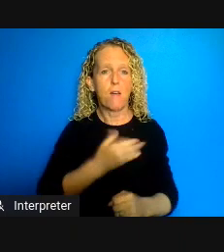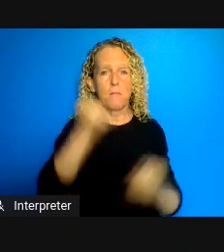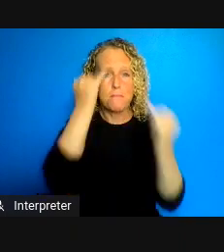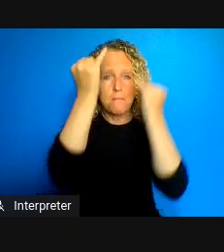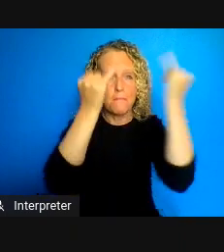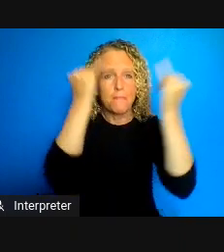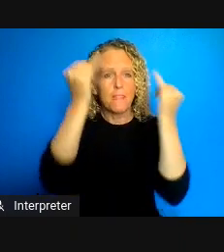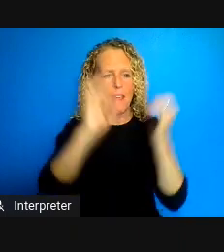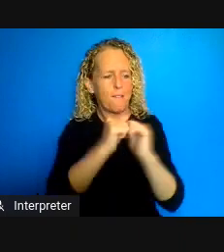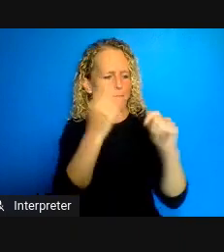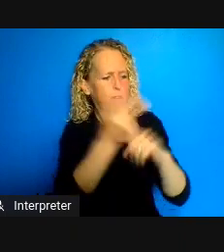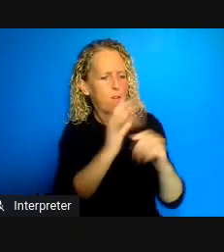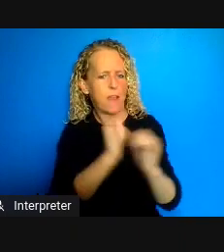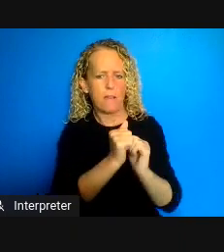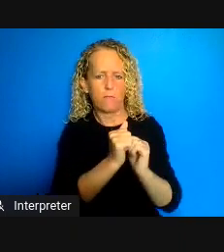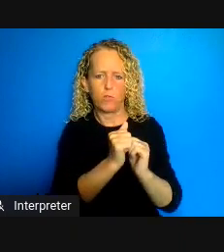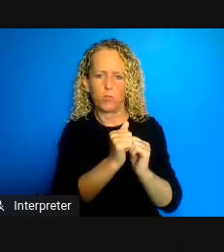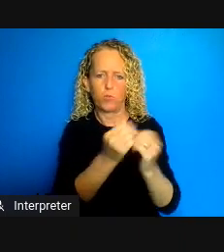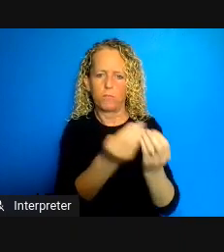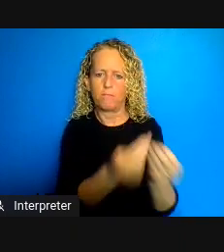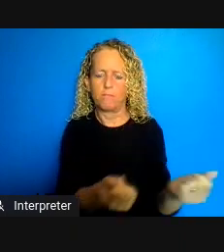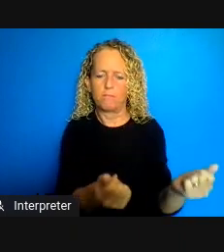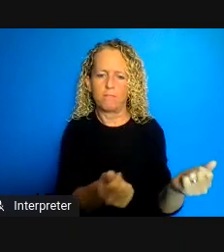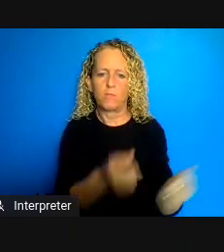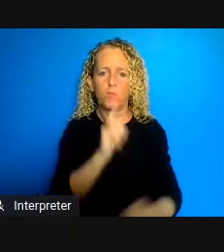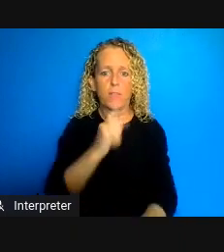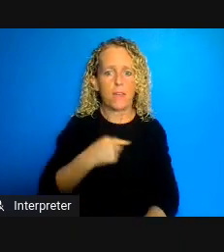want to say I'm so lucky to have colleagues like both Adelina and